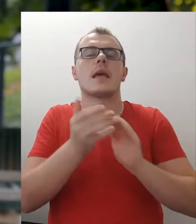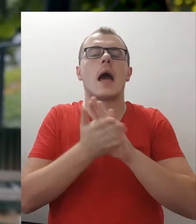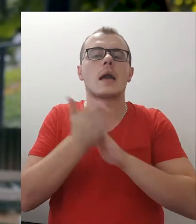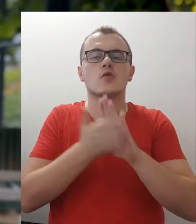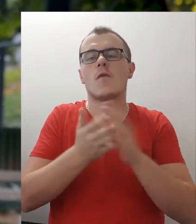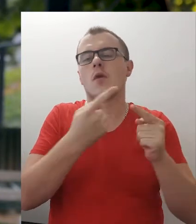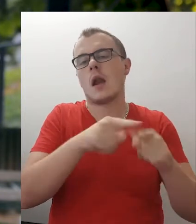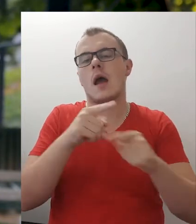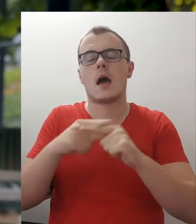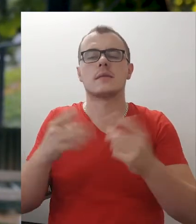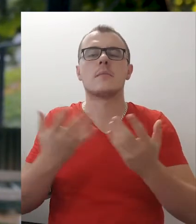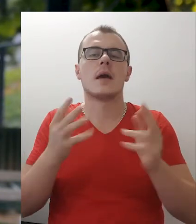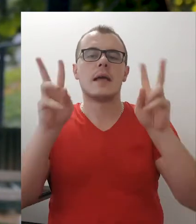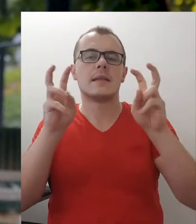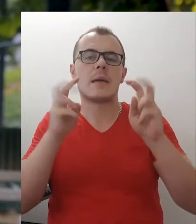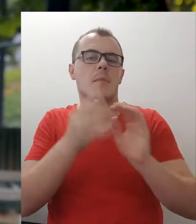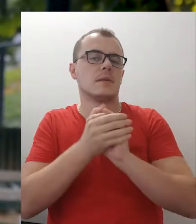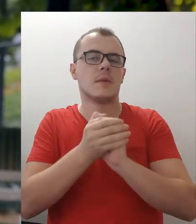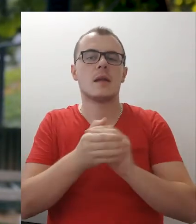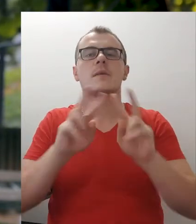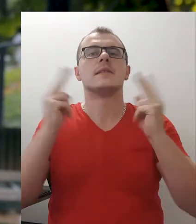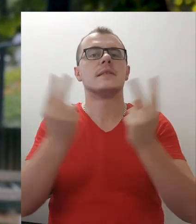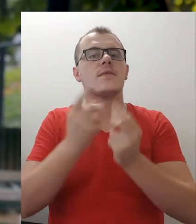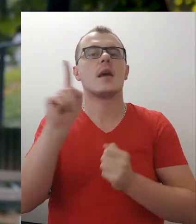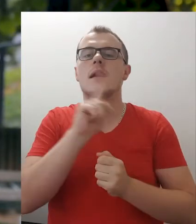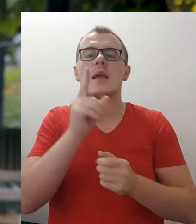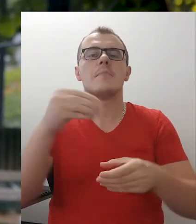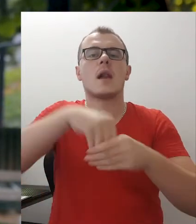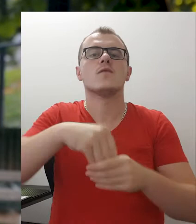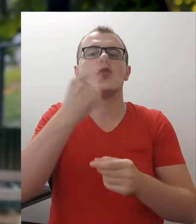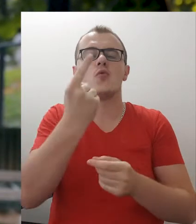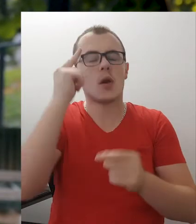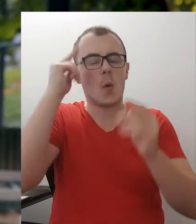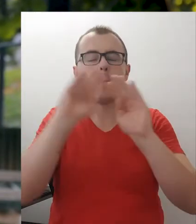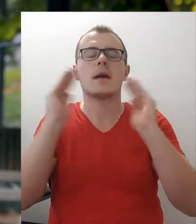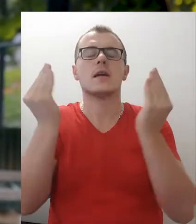The world isn't adjusted to any marginalized group, just as it is not adjusted to the persons with hearing impairments either.